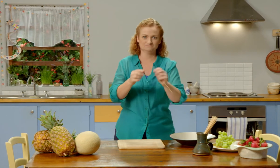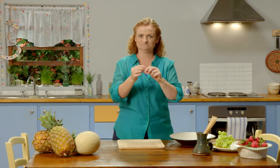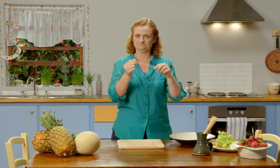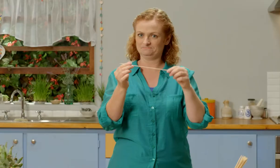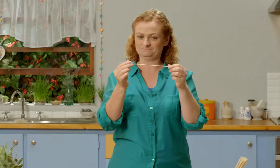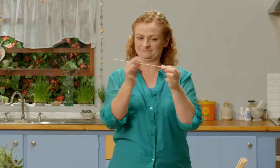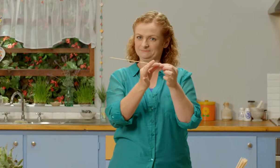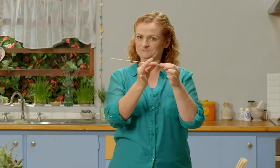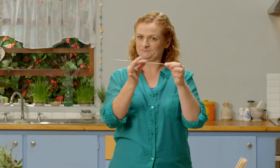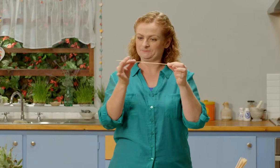See my skewer?